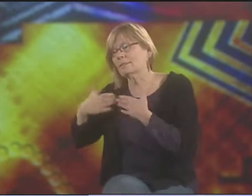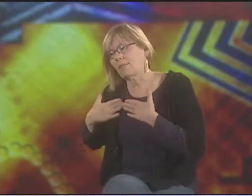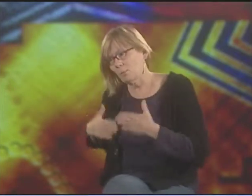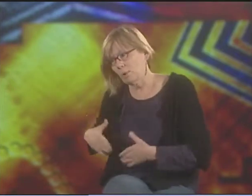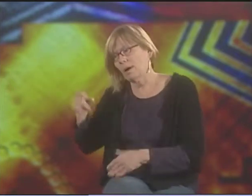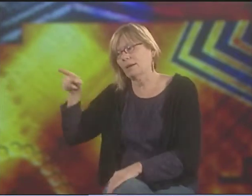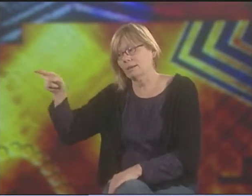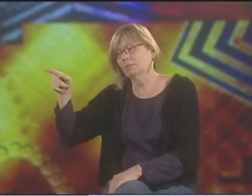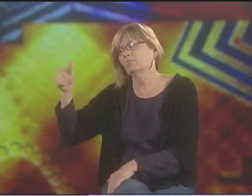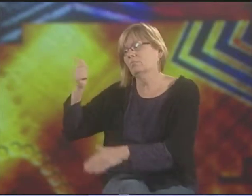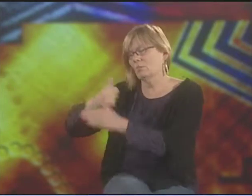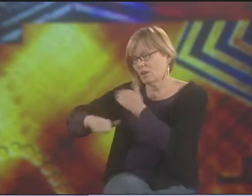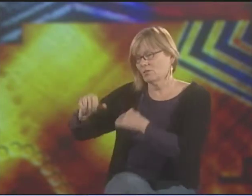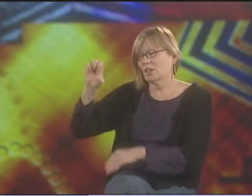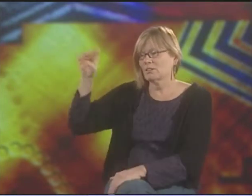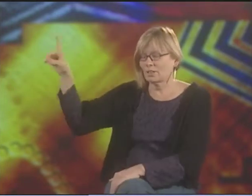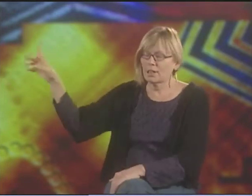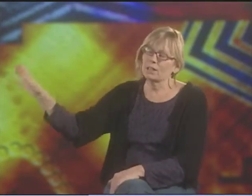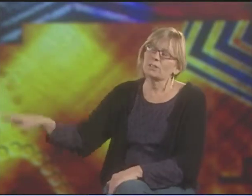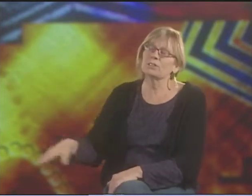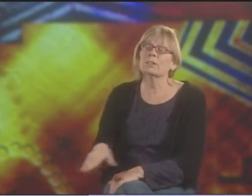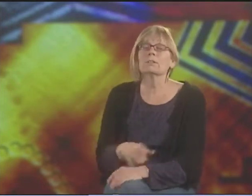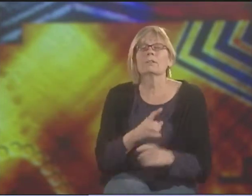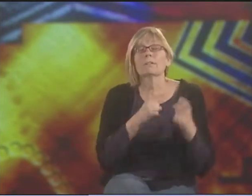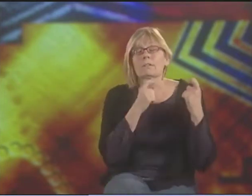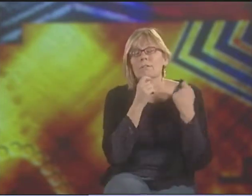TO SILENCE OUR BODY, TO SILENCE OUR VOICES.